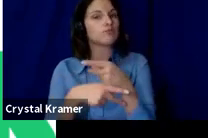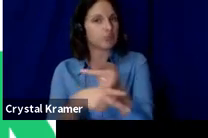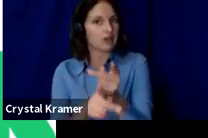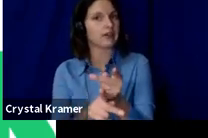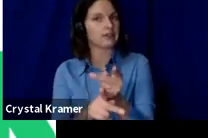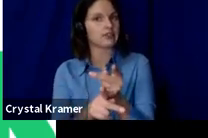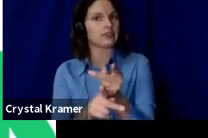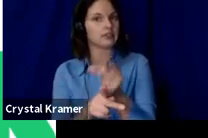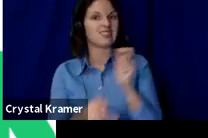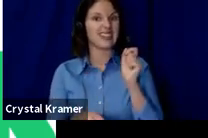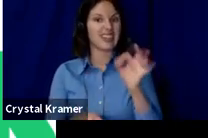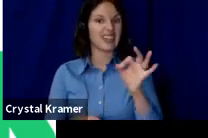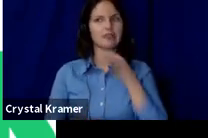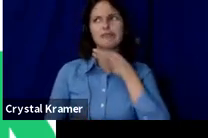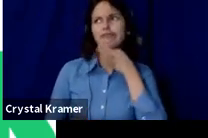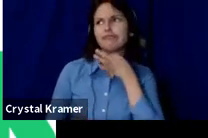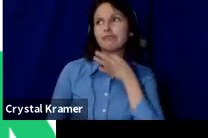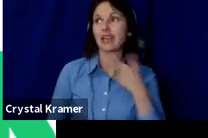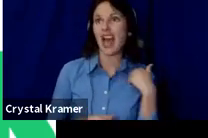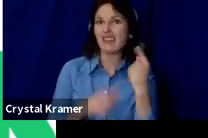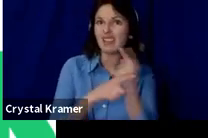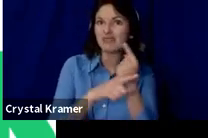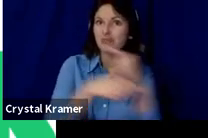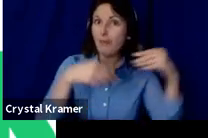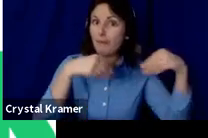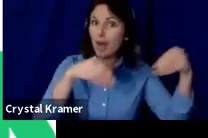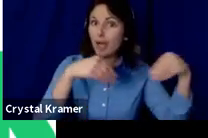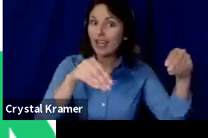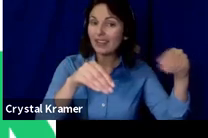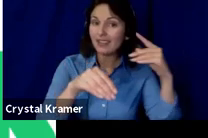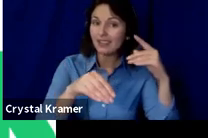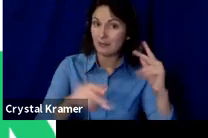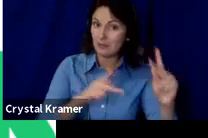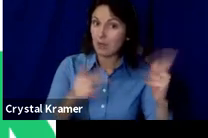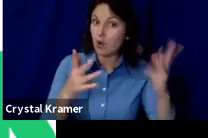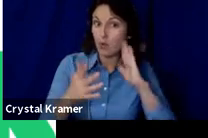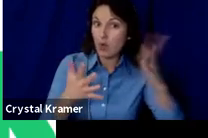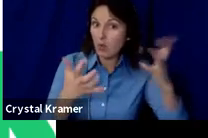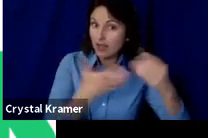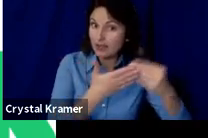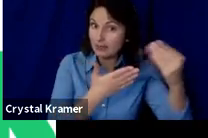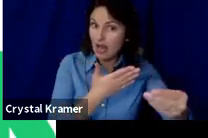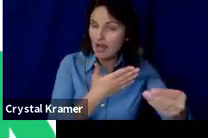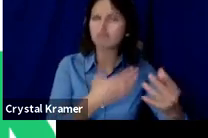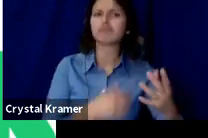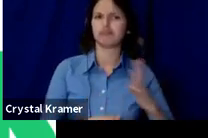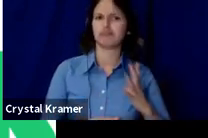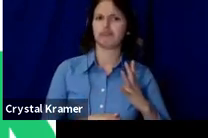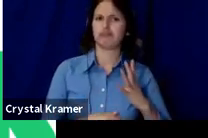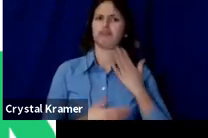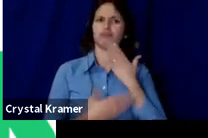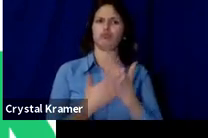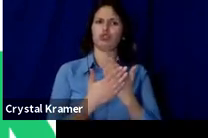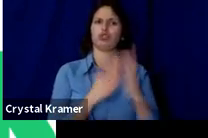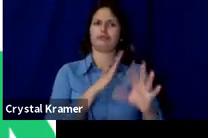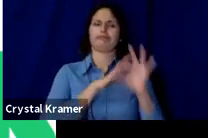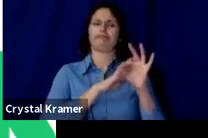is a market for it, a product launch will be helped by KickStarter because you can see